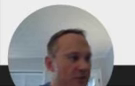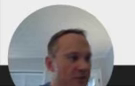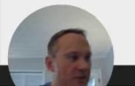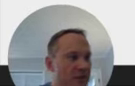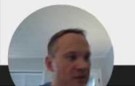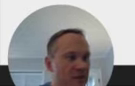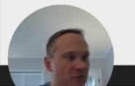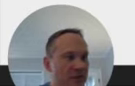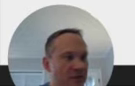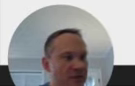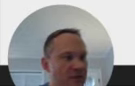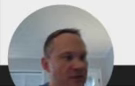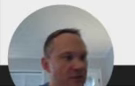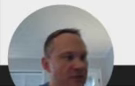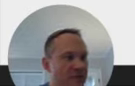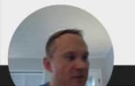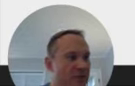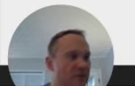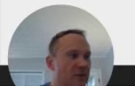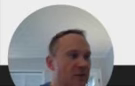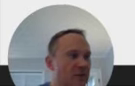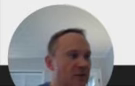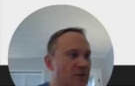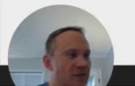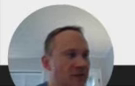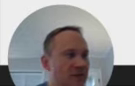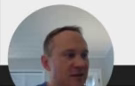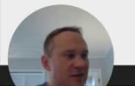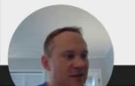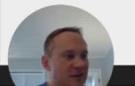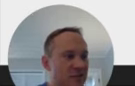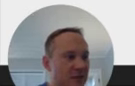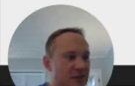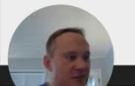card on the homepage that shows information about tracking de-accessioning projects